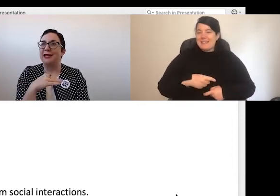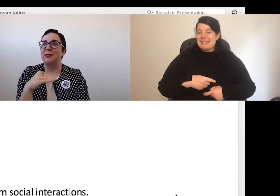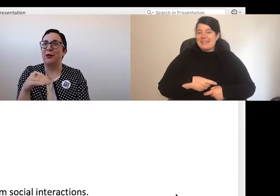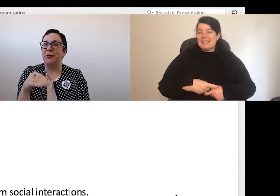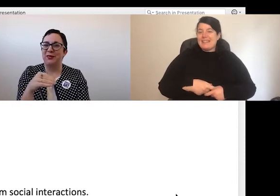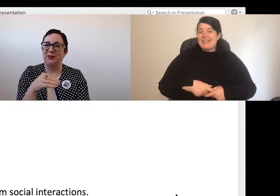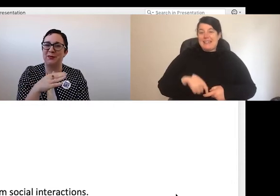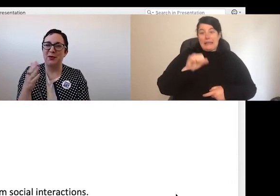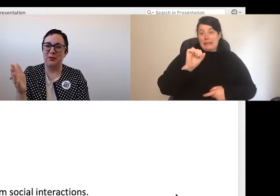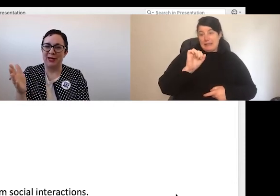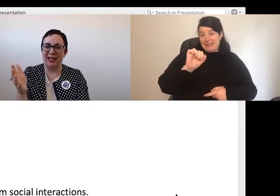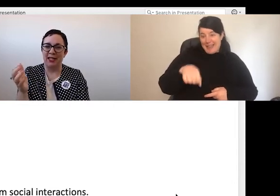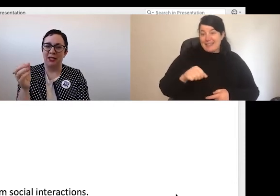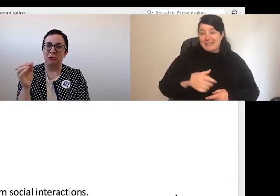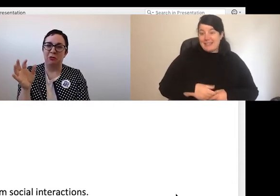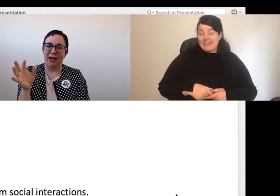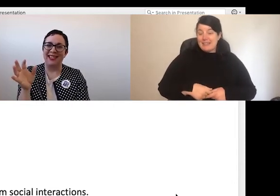So, remote work requires